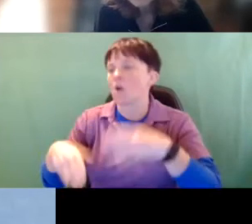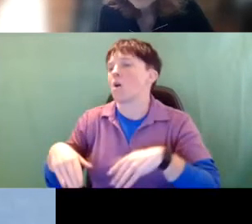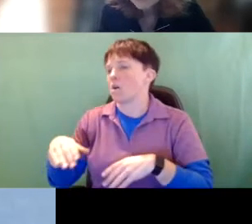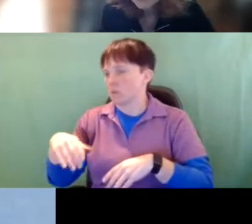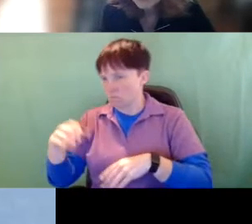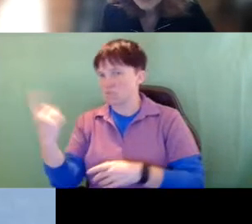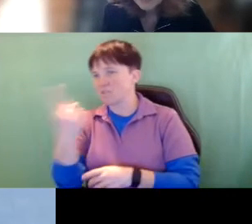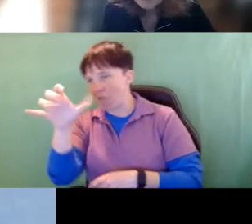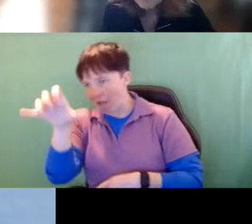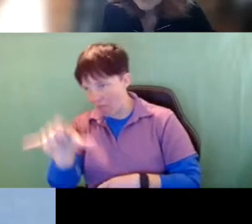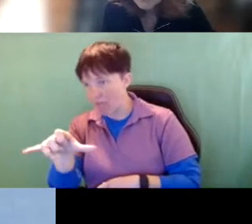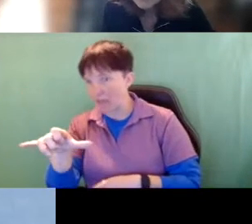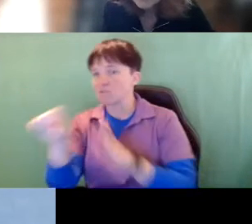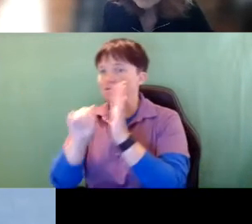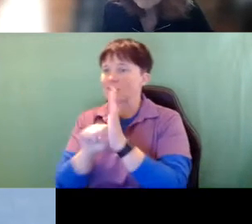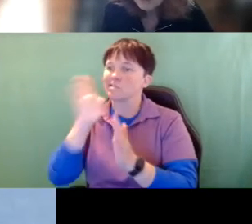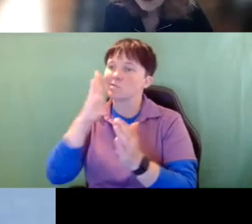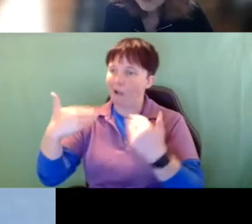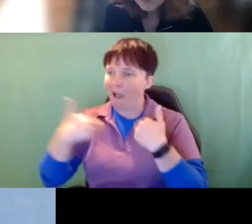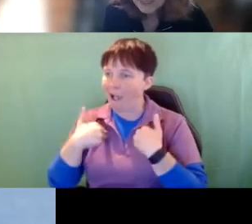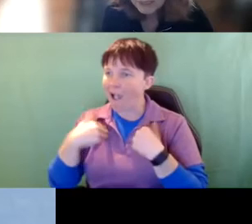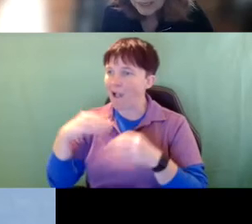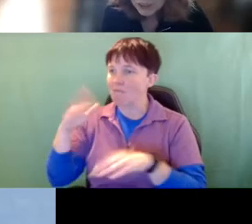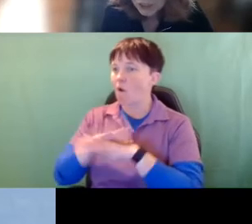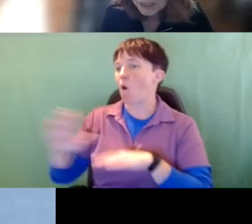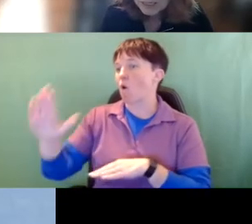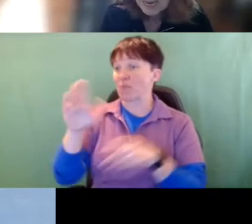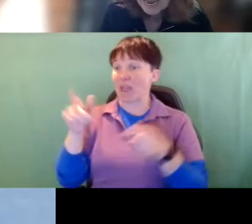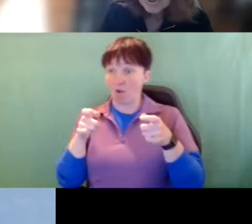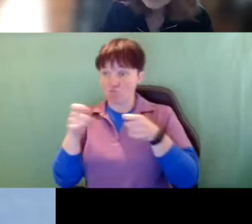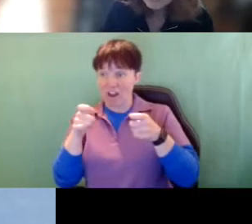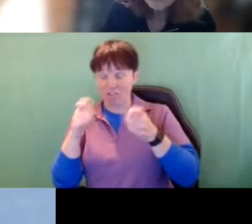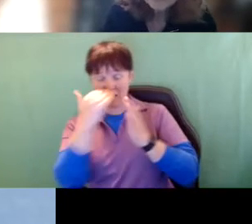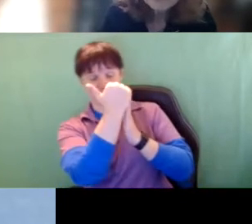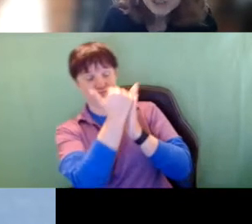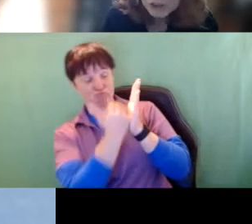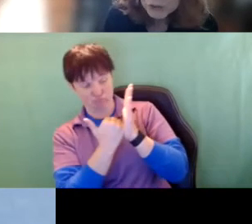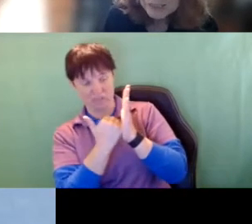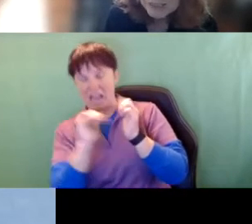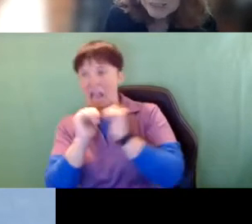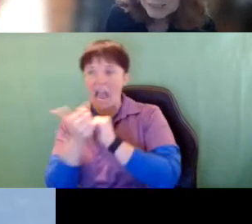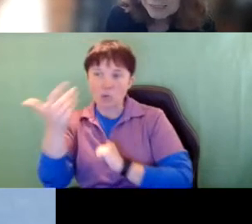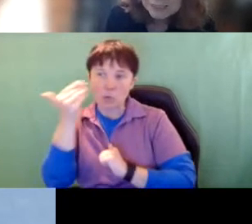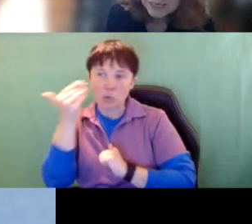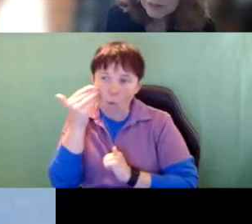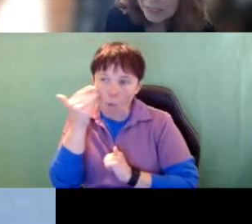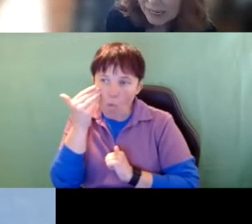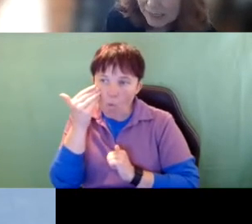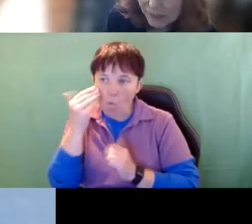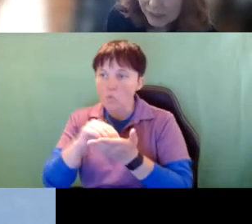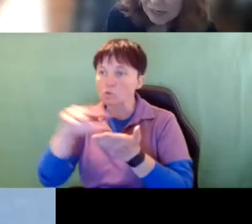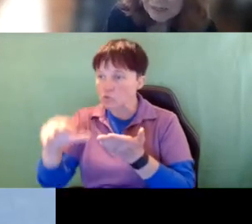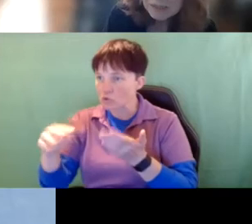So states will have, in their on their regulations, how you know if the students has hearing loss,